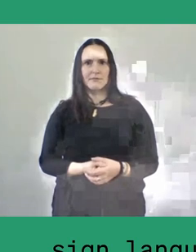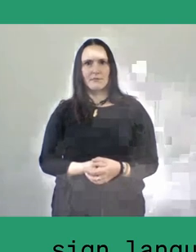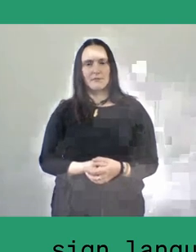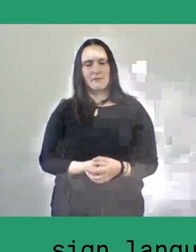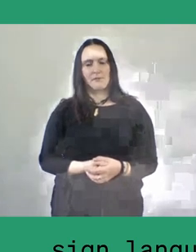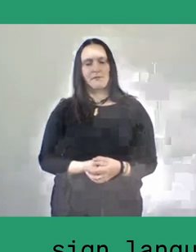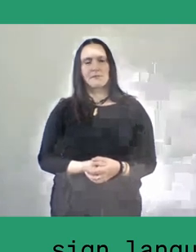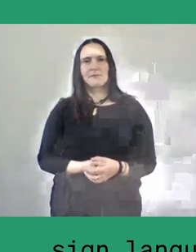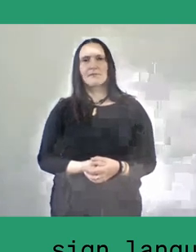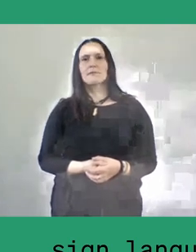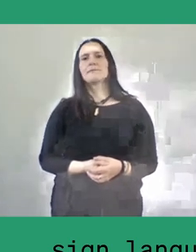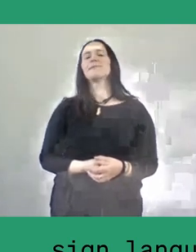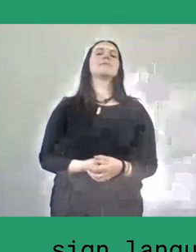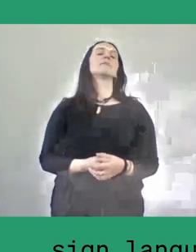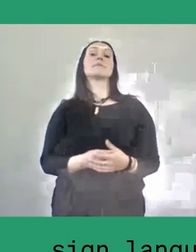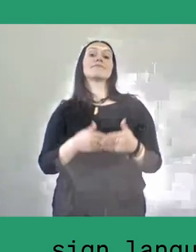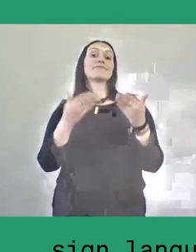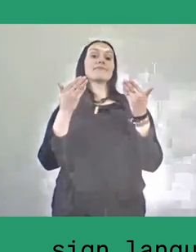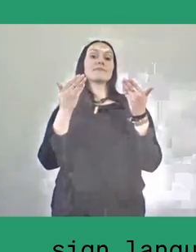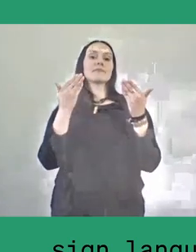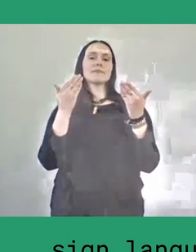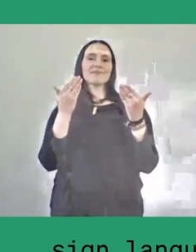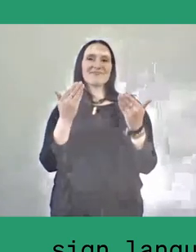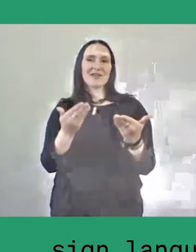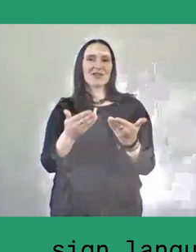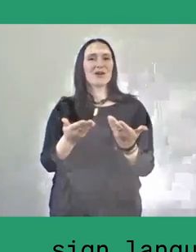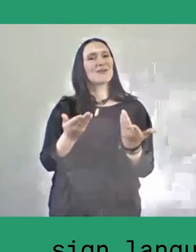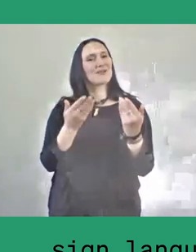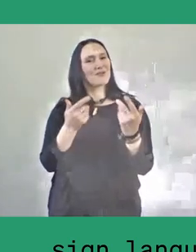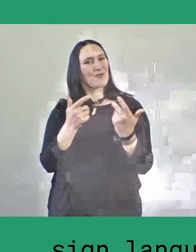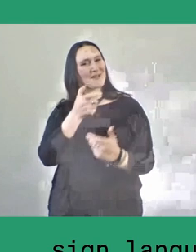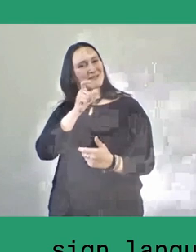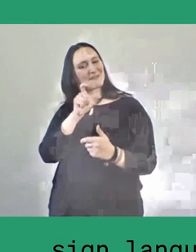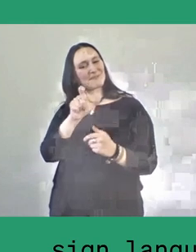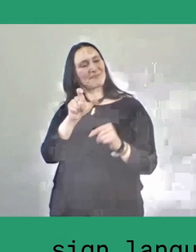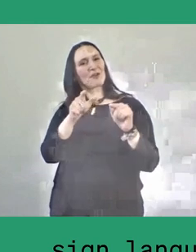So, when we're speaking about God in local values, as I mentioned before, it's from birth to death,